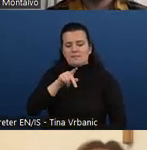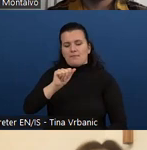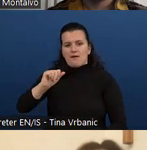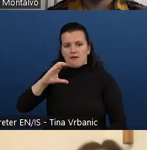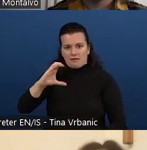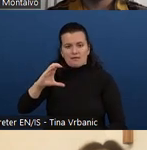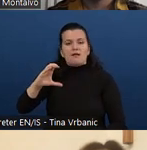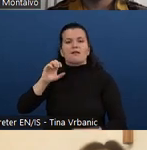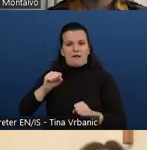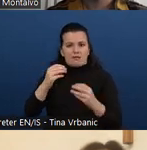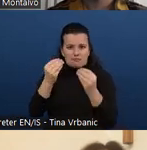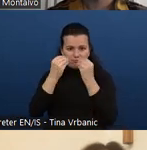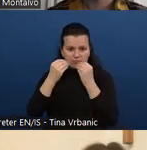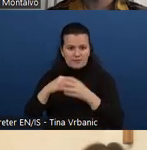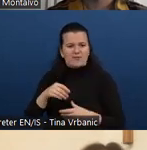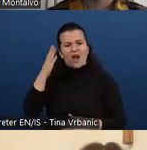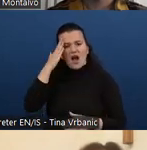So those are the ones that are approved trainer providers.